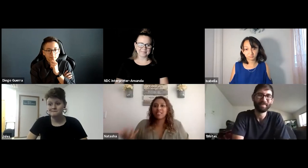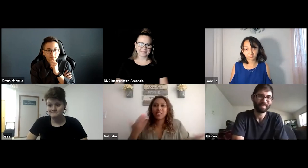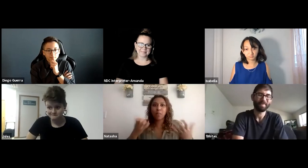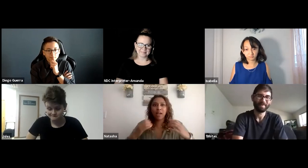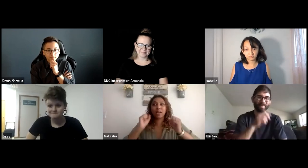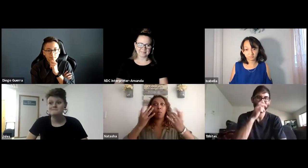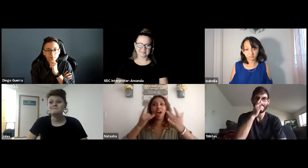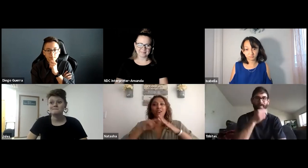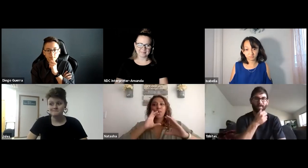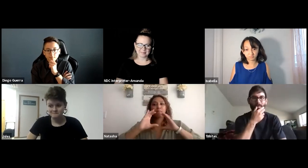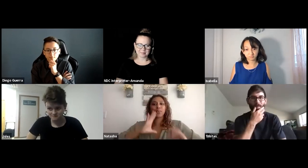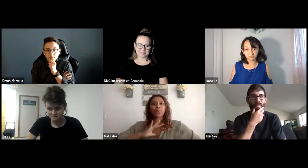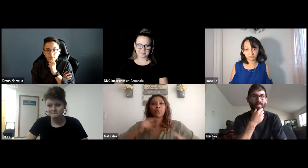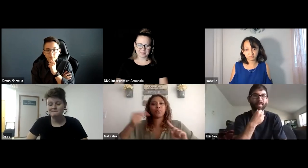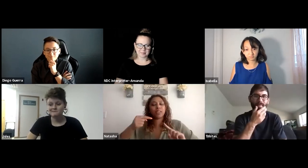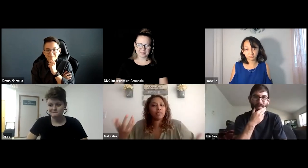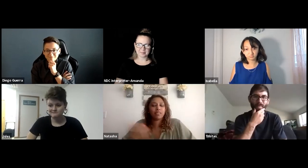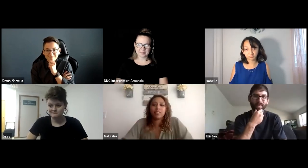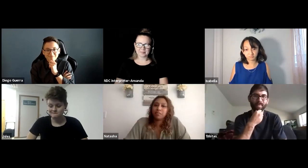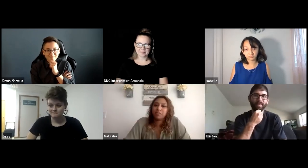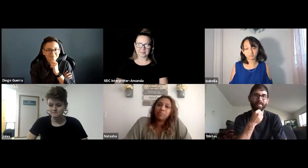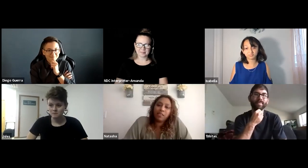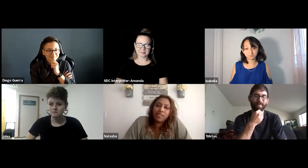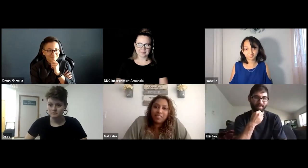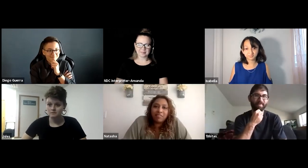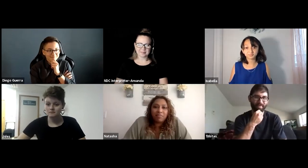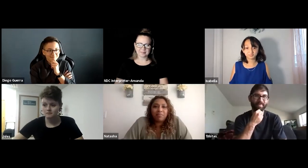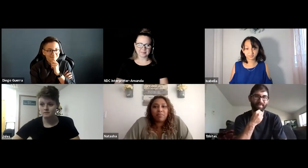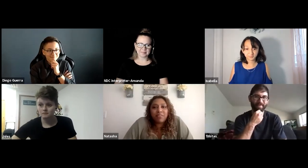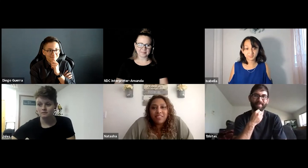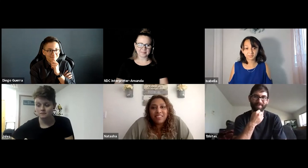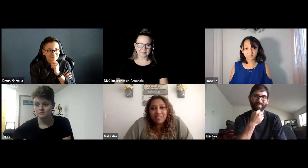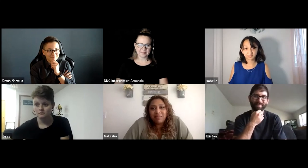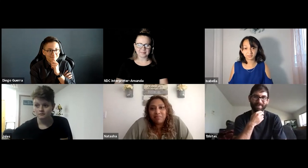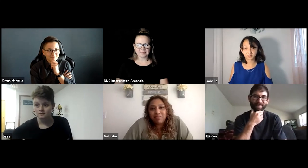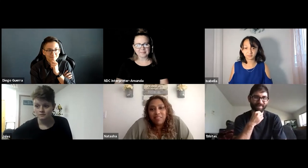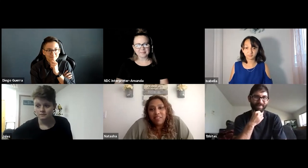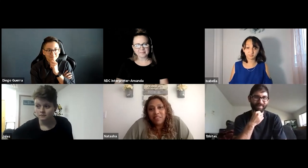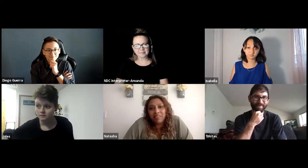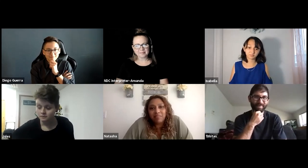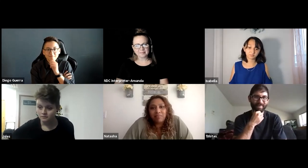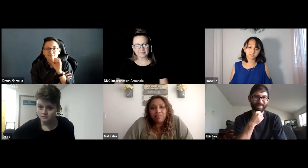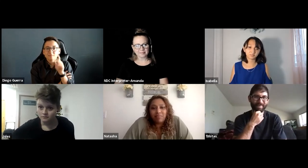I encourage people to move forward in those pathways and the main reason I'd like to see Deaf people in those roles